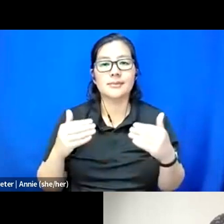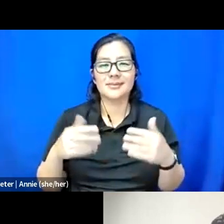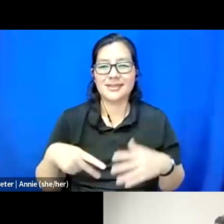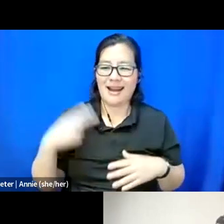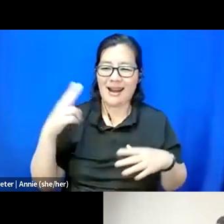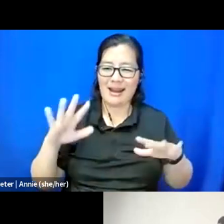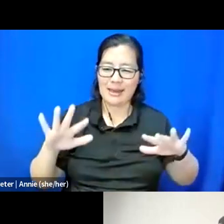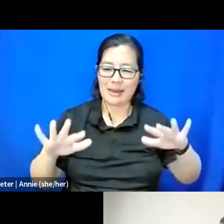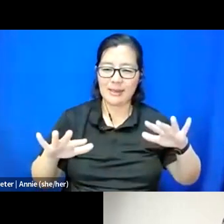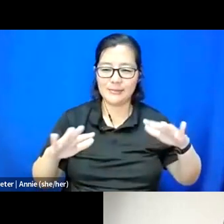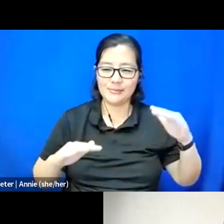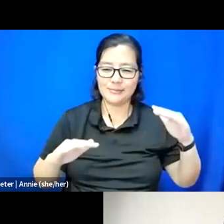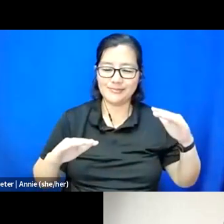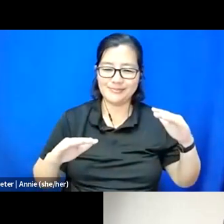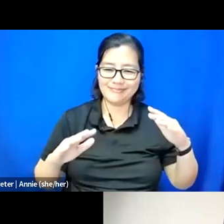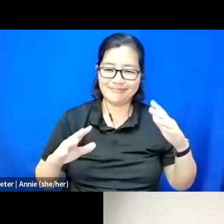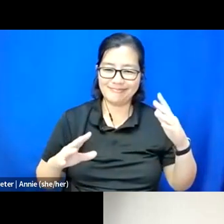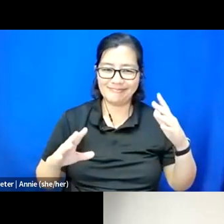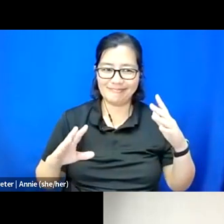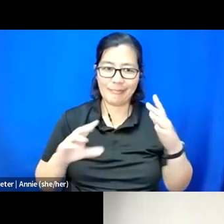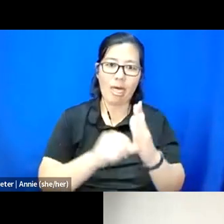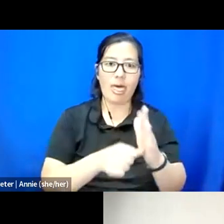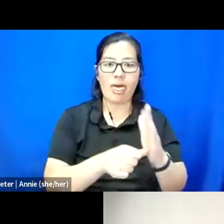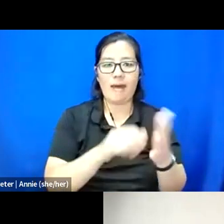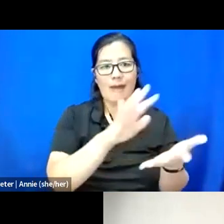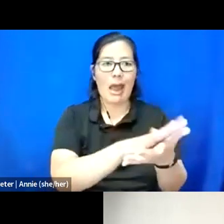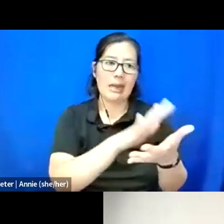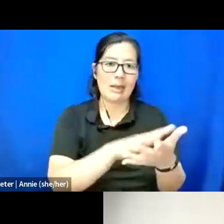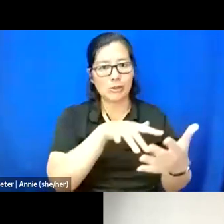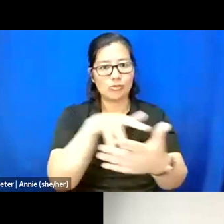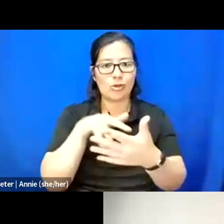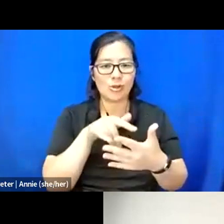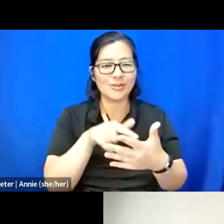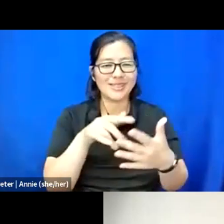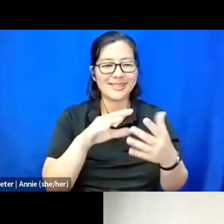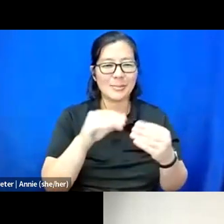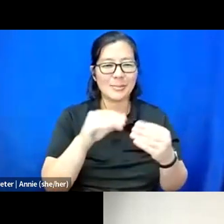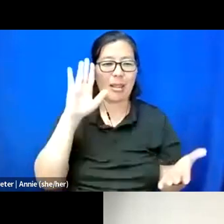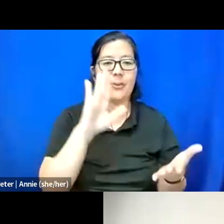it's starting to feel more diffused or more kind of like two sides of the same coin.